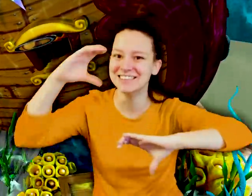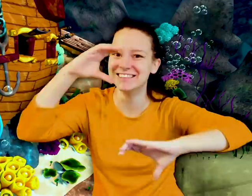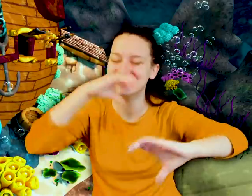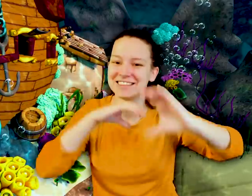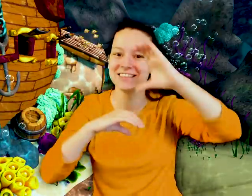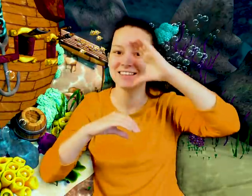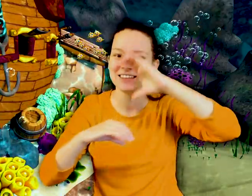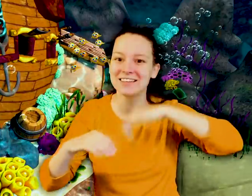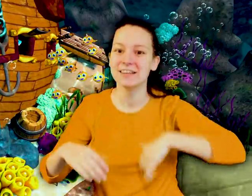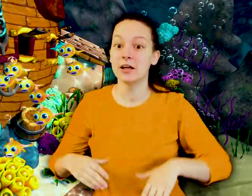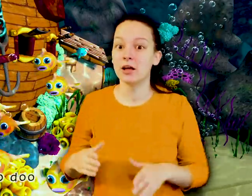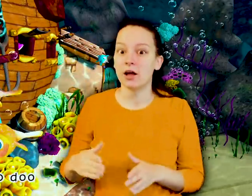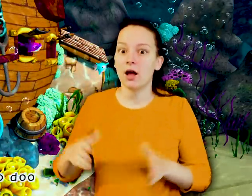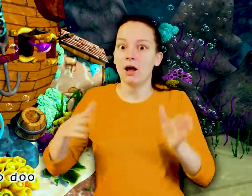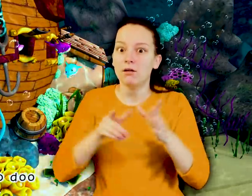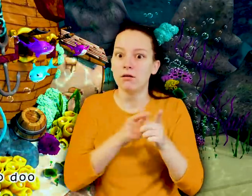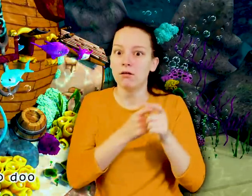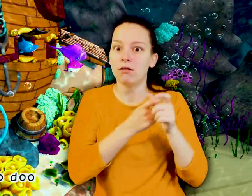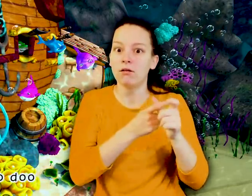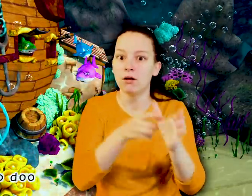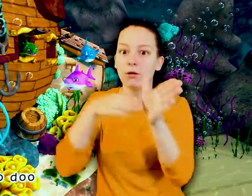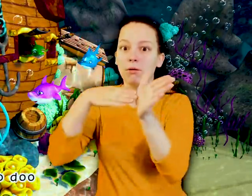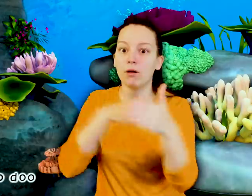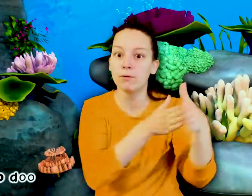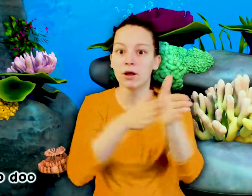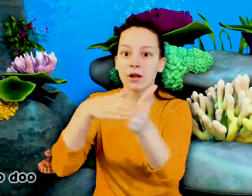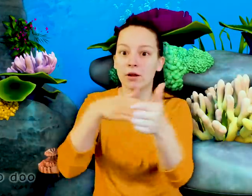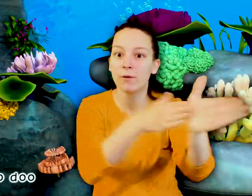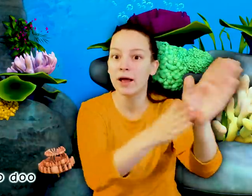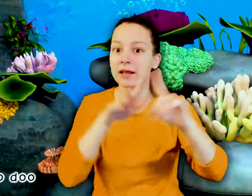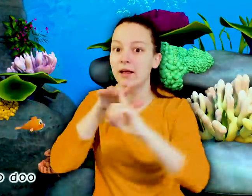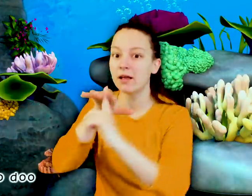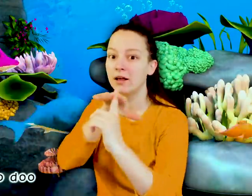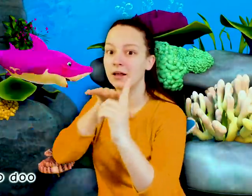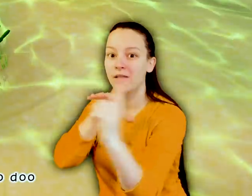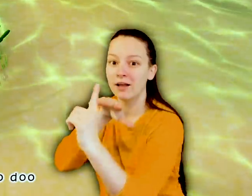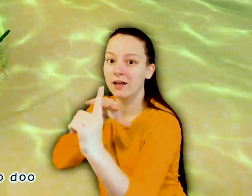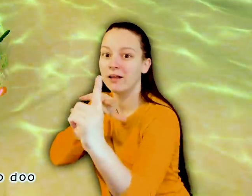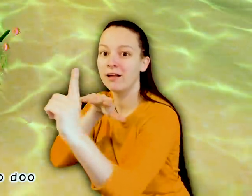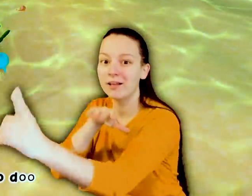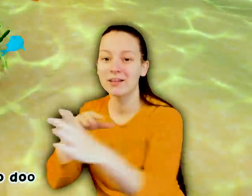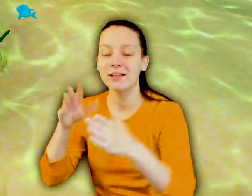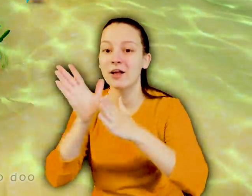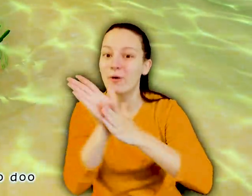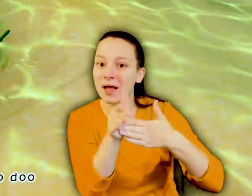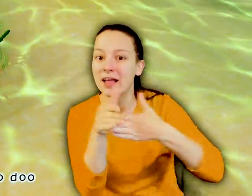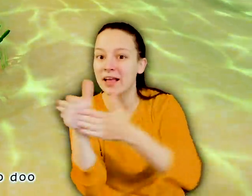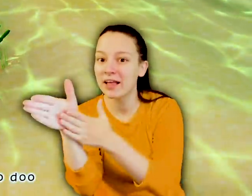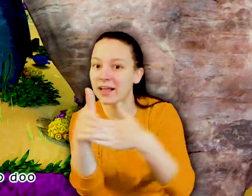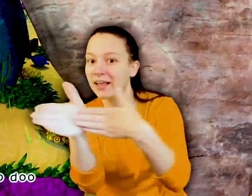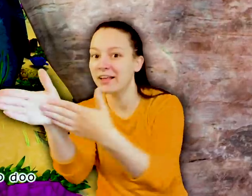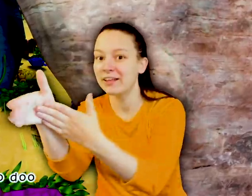Safe at last .... Safe at last